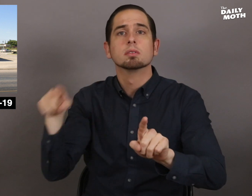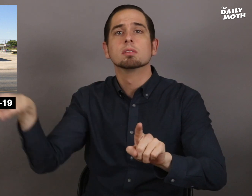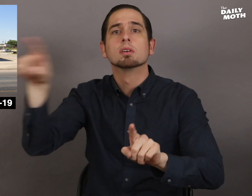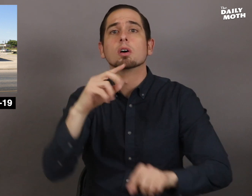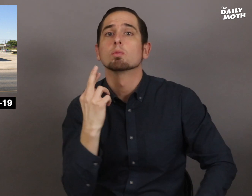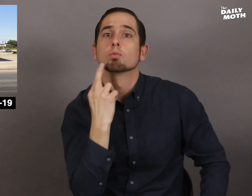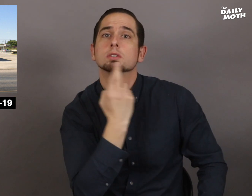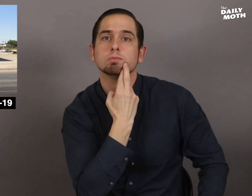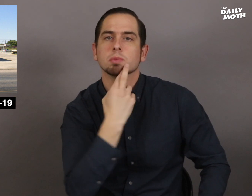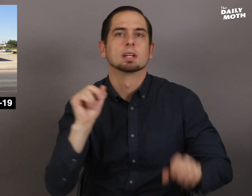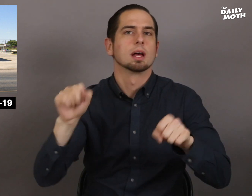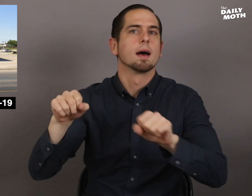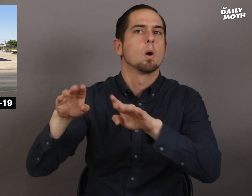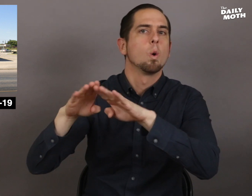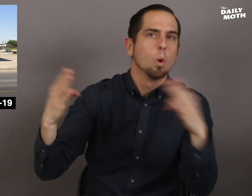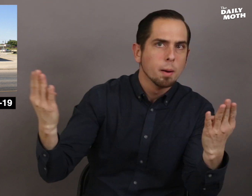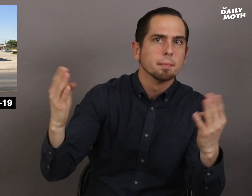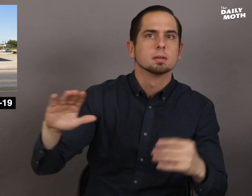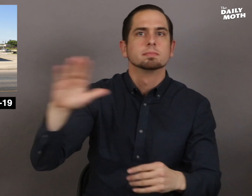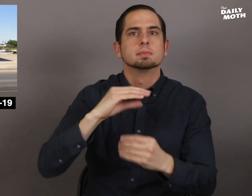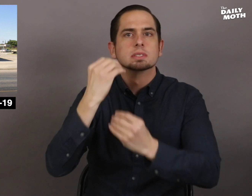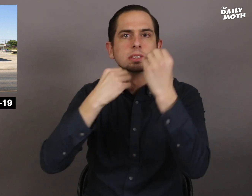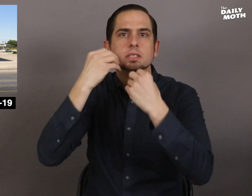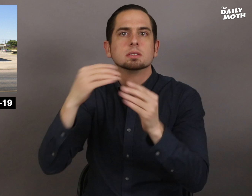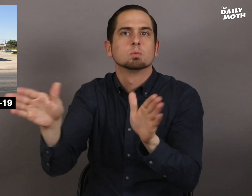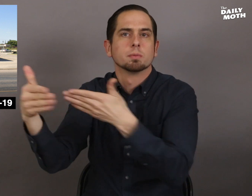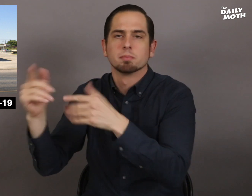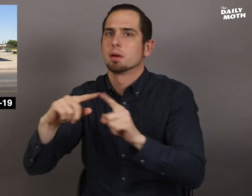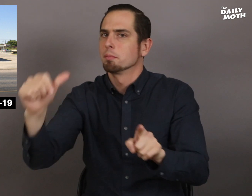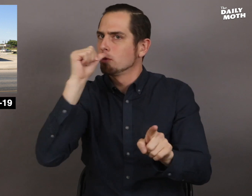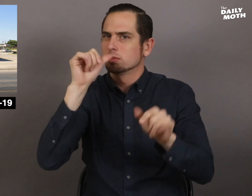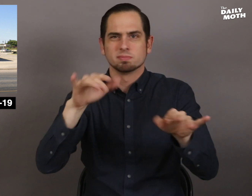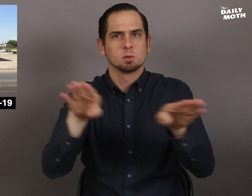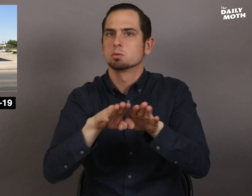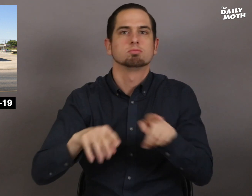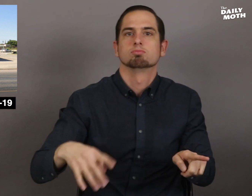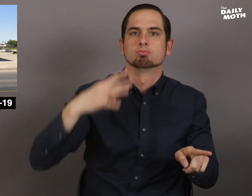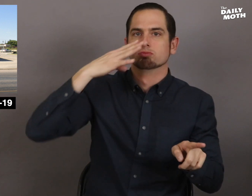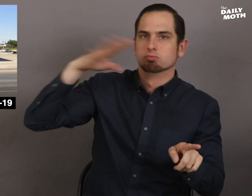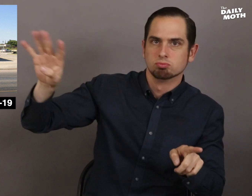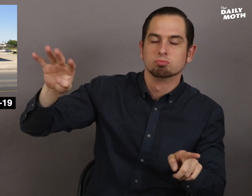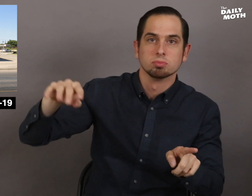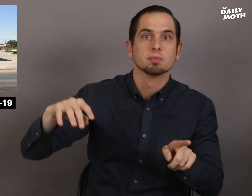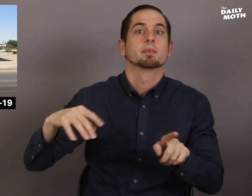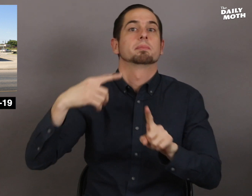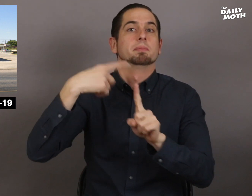while restaurants can open their dining rooms.